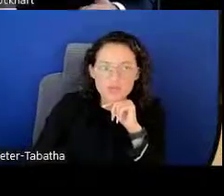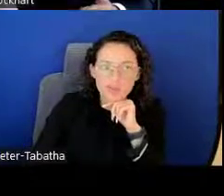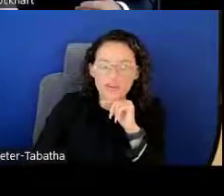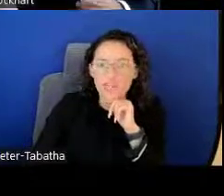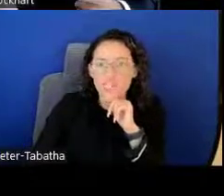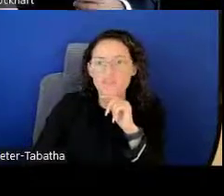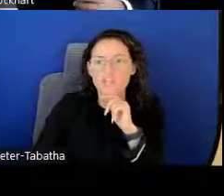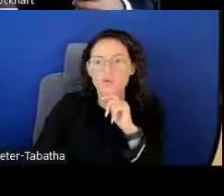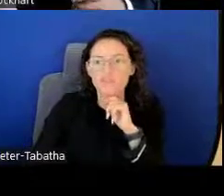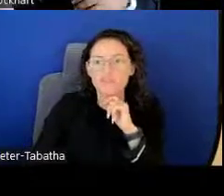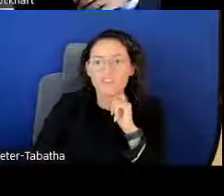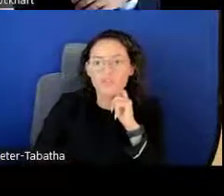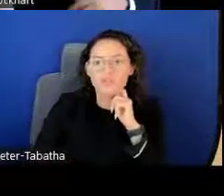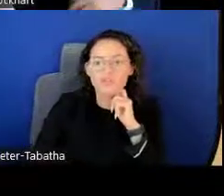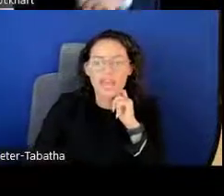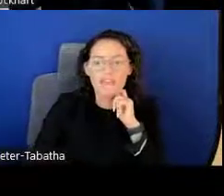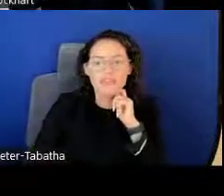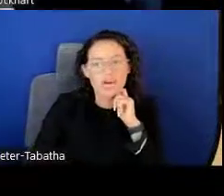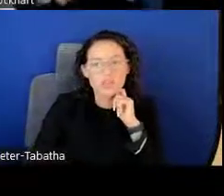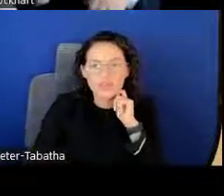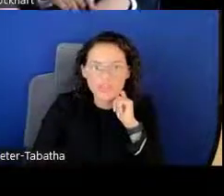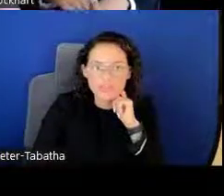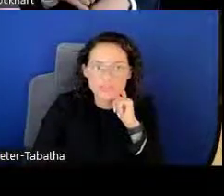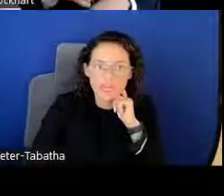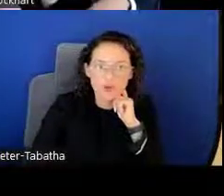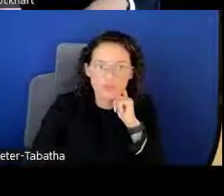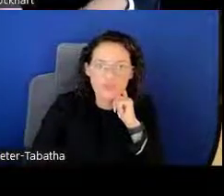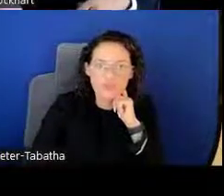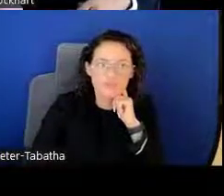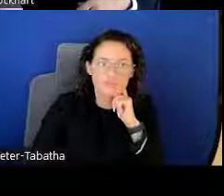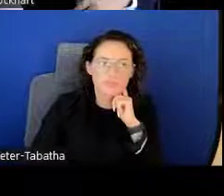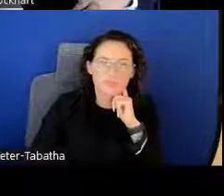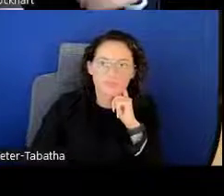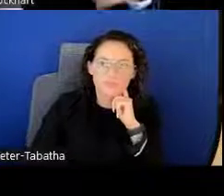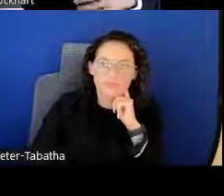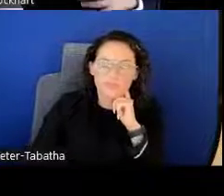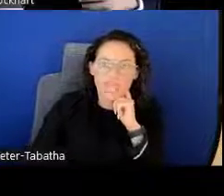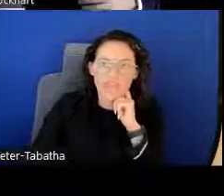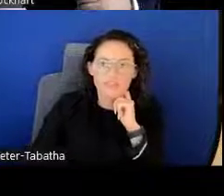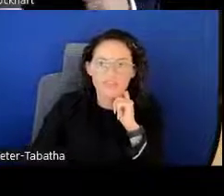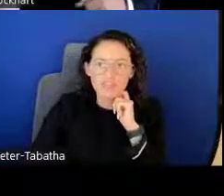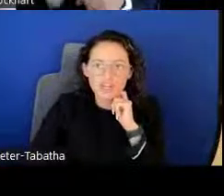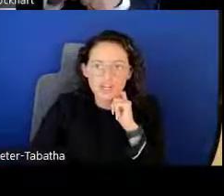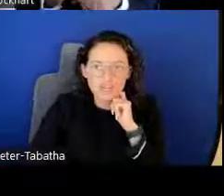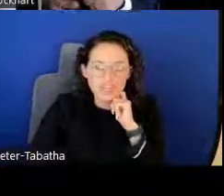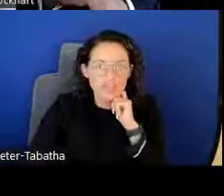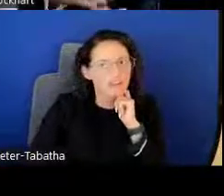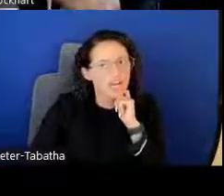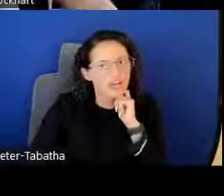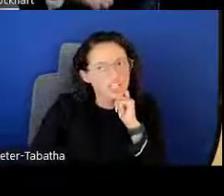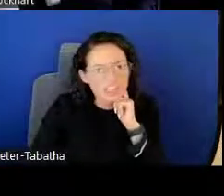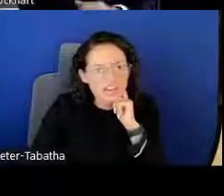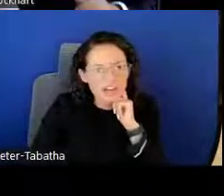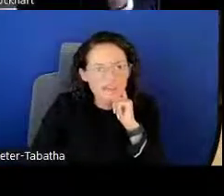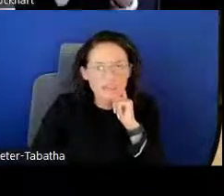where an individual feels they have doubts within themselves. They have a fear that they're not good enough,